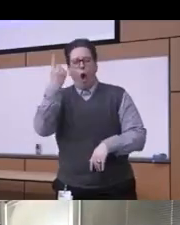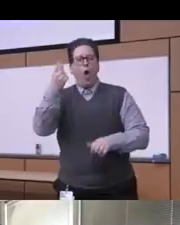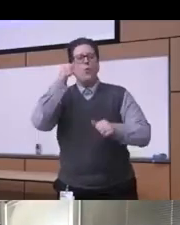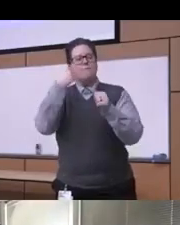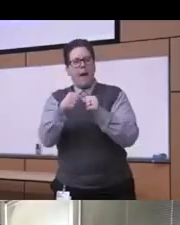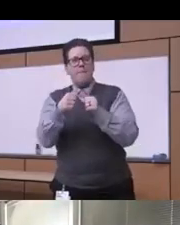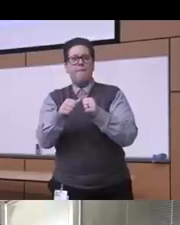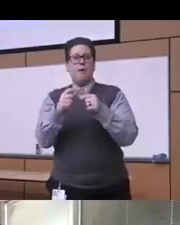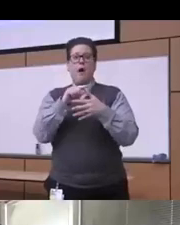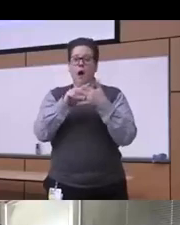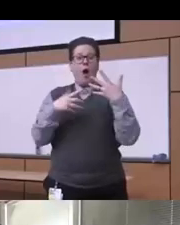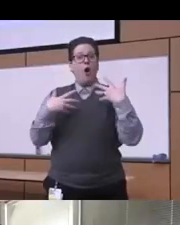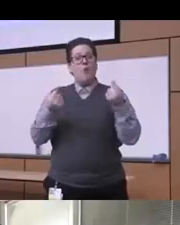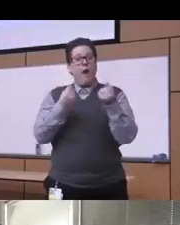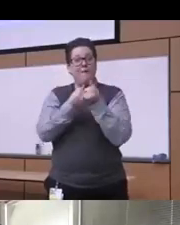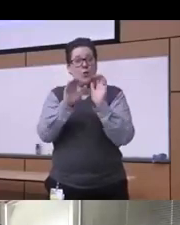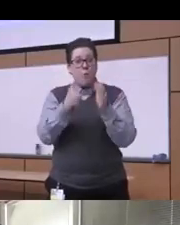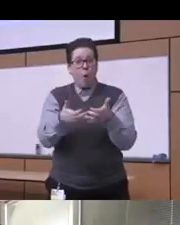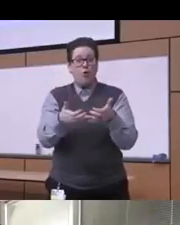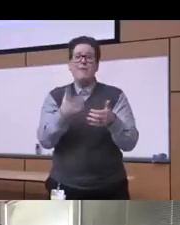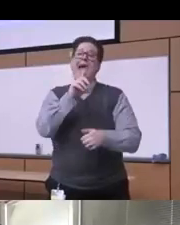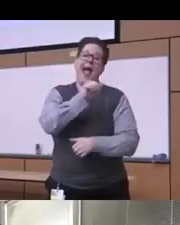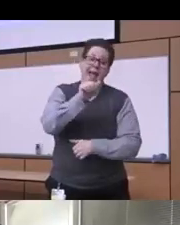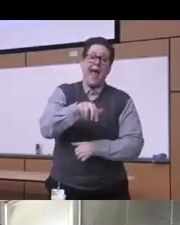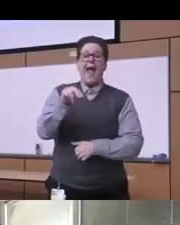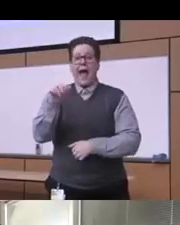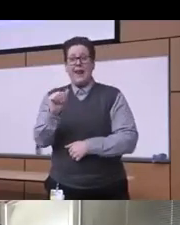these recovery support groups Mutual support groups you know they can be also culturally